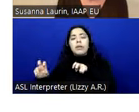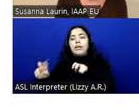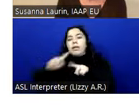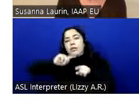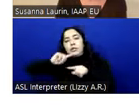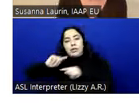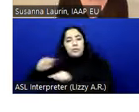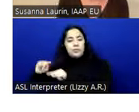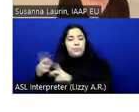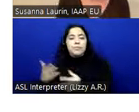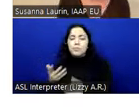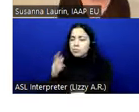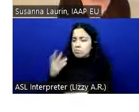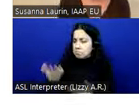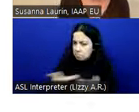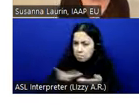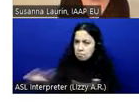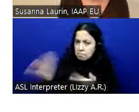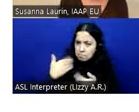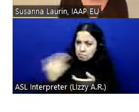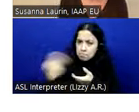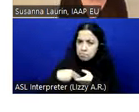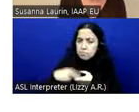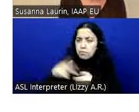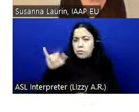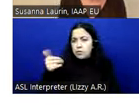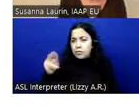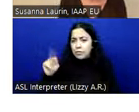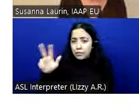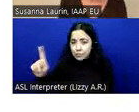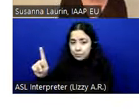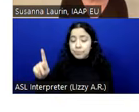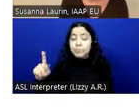Then we have the next webinar in this series which is on the 9th of February called super